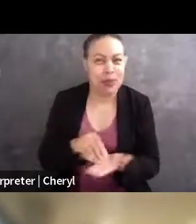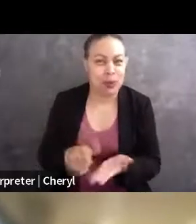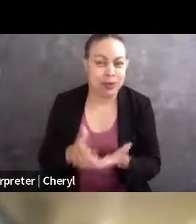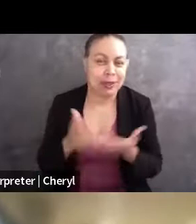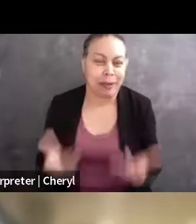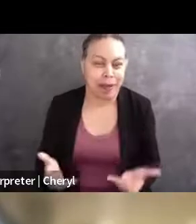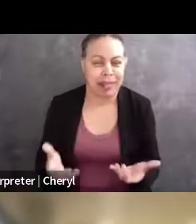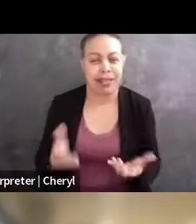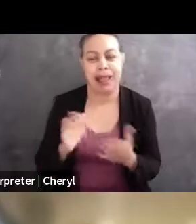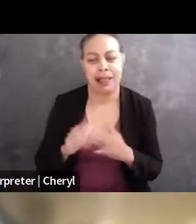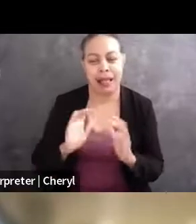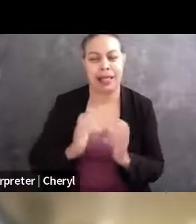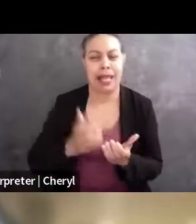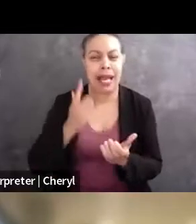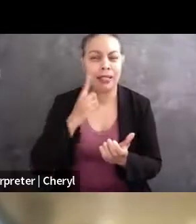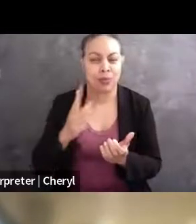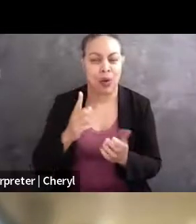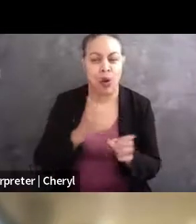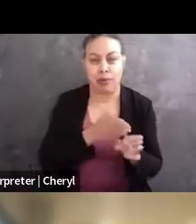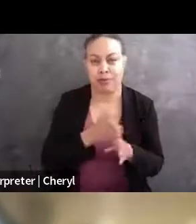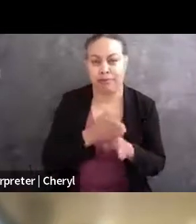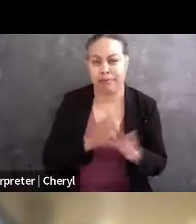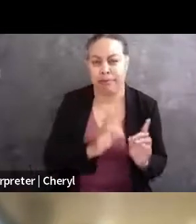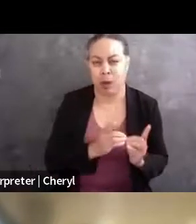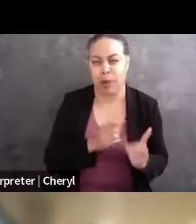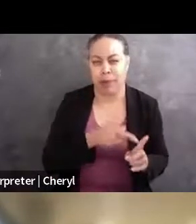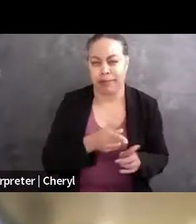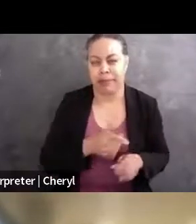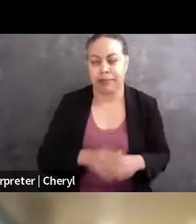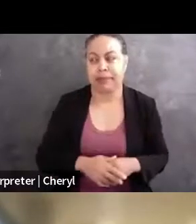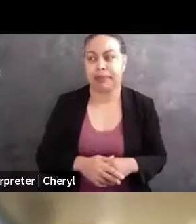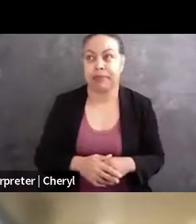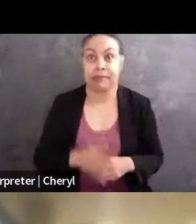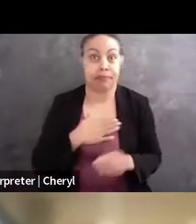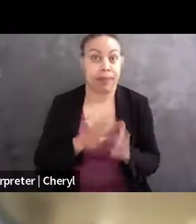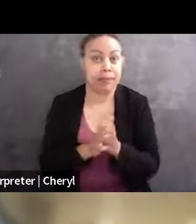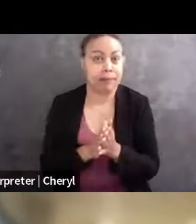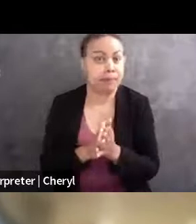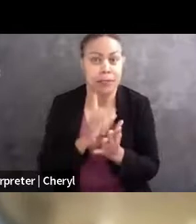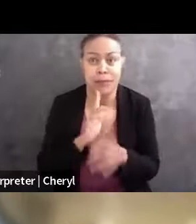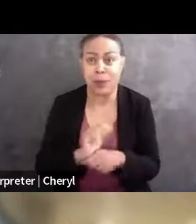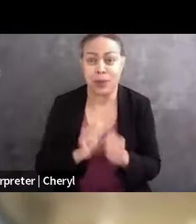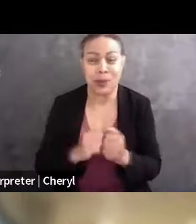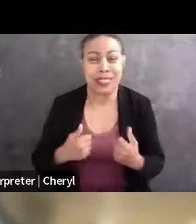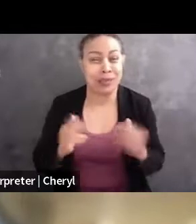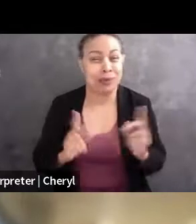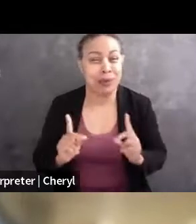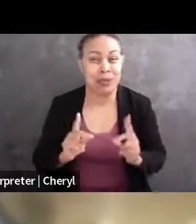that class is for majors in the department, and so really, my passion is around working with young people and making sure they understand